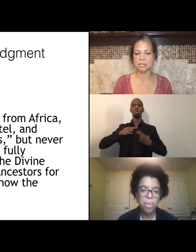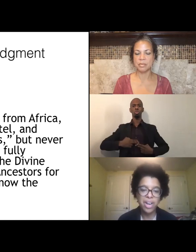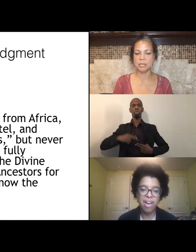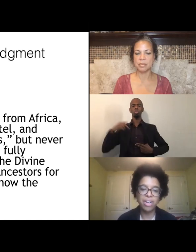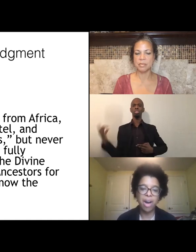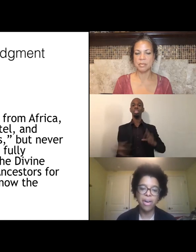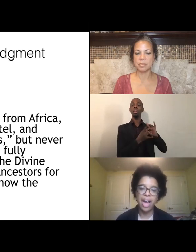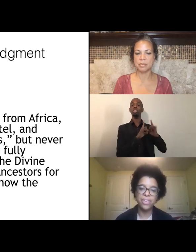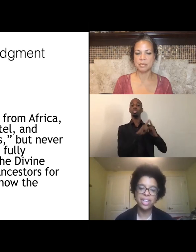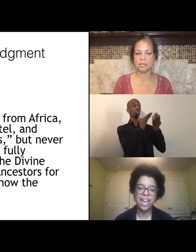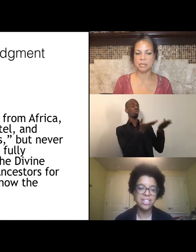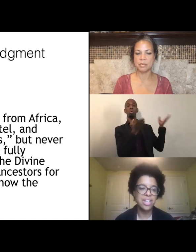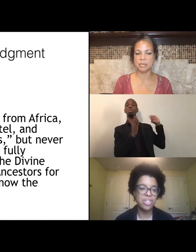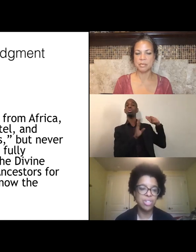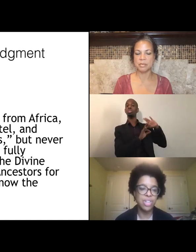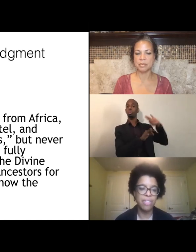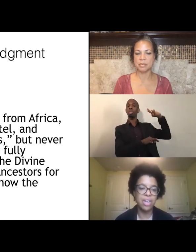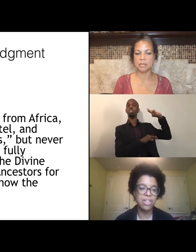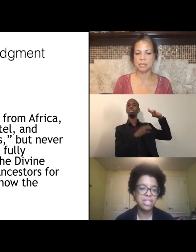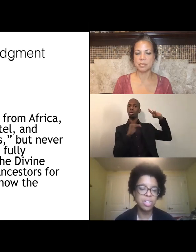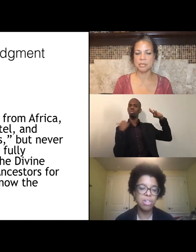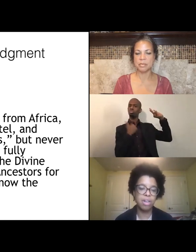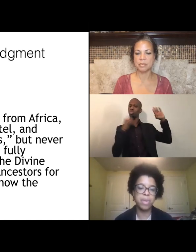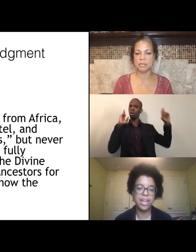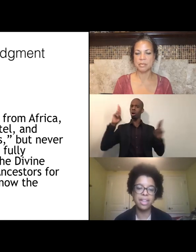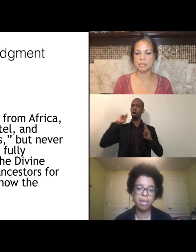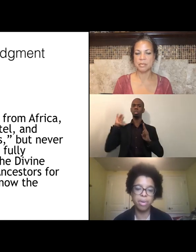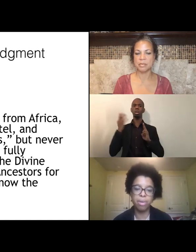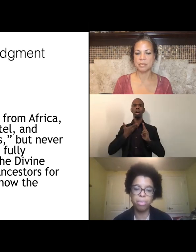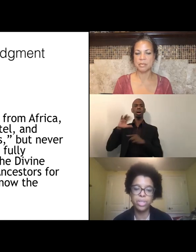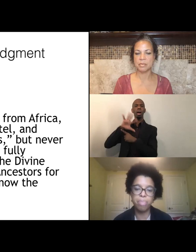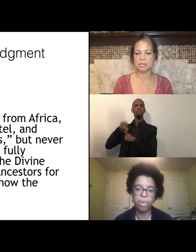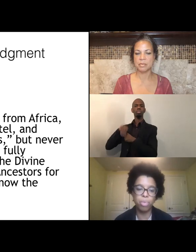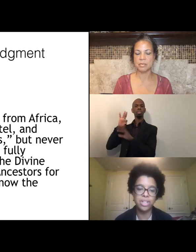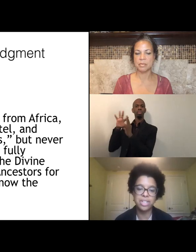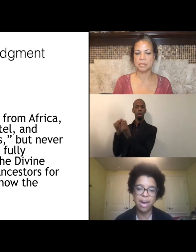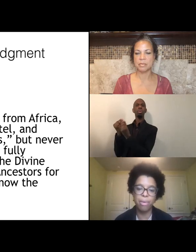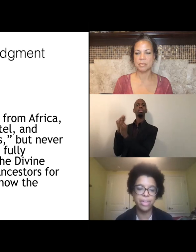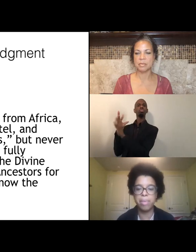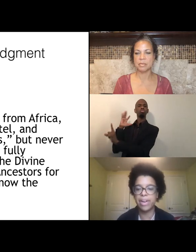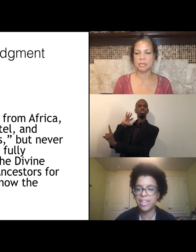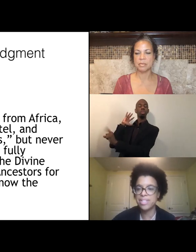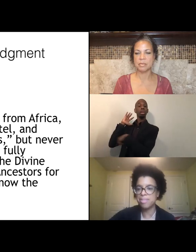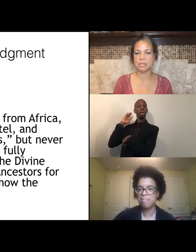We honor our African ancestors and the still unpaid labor, which built what is now the Americas."